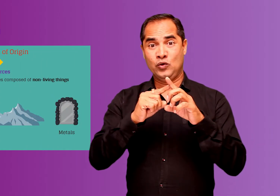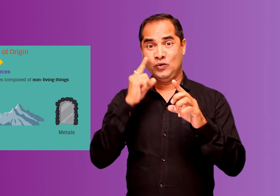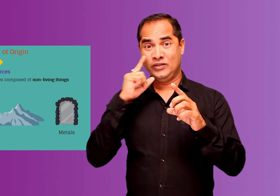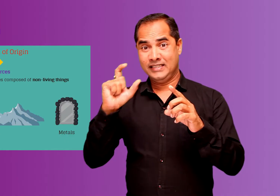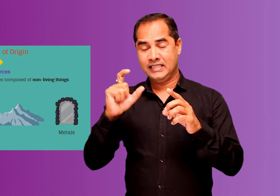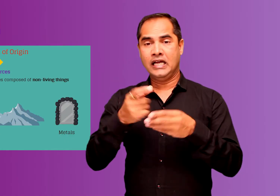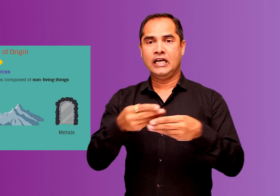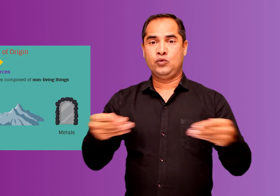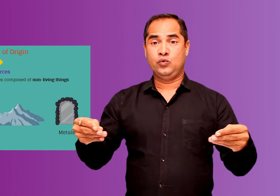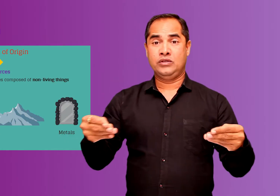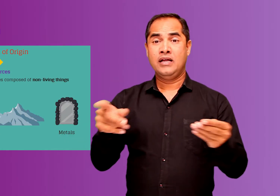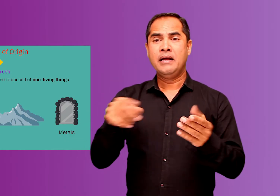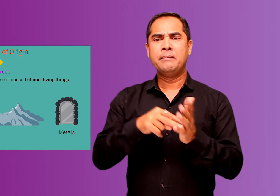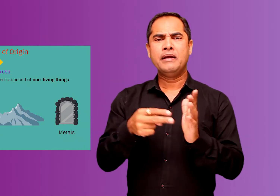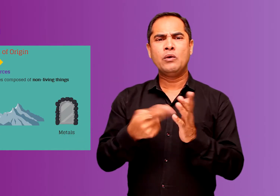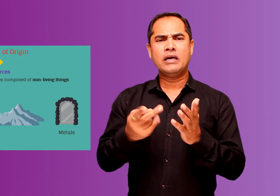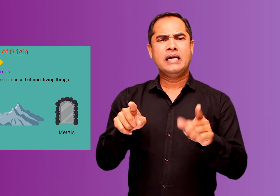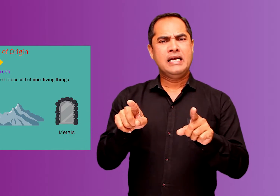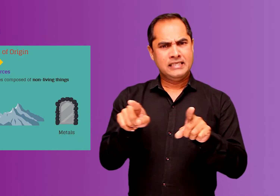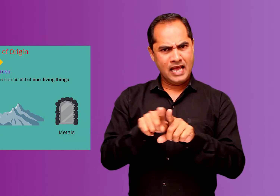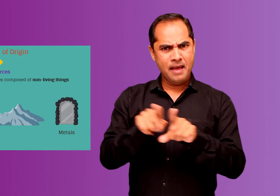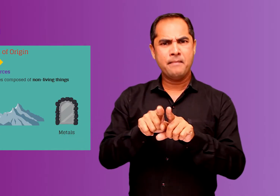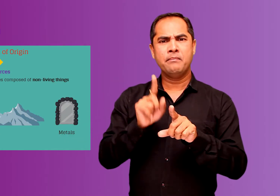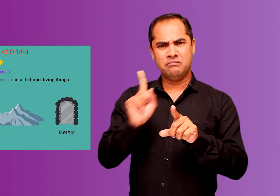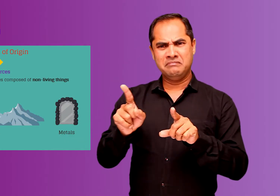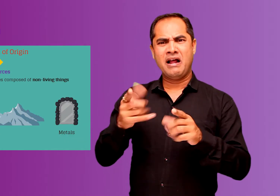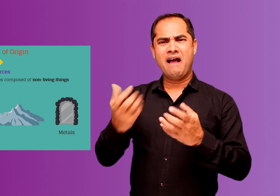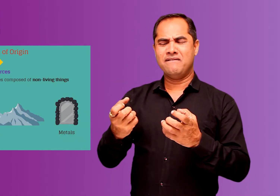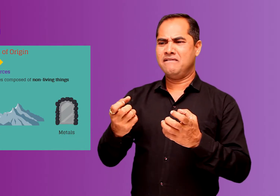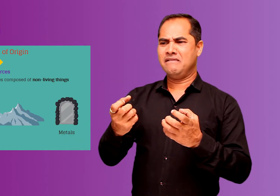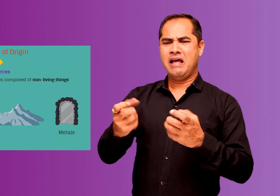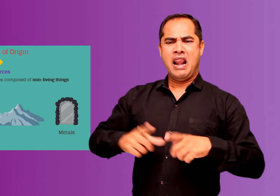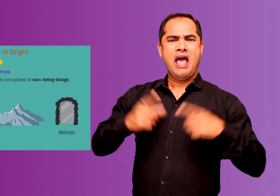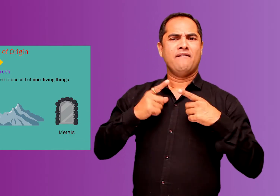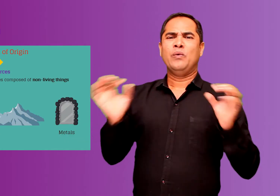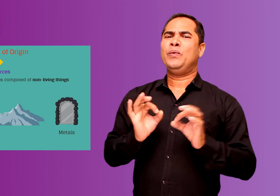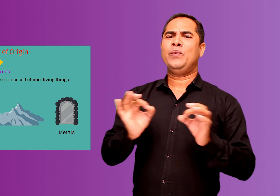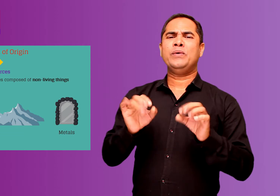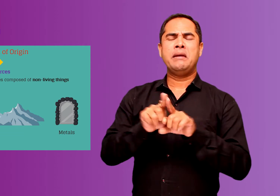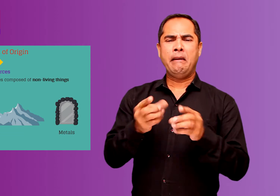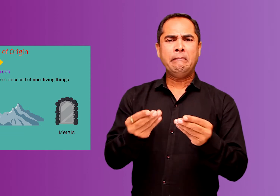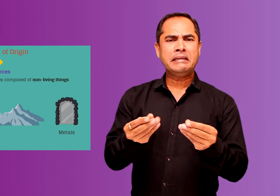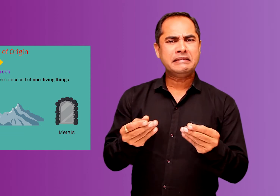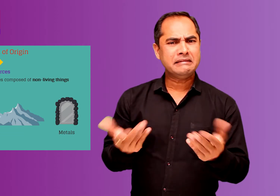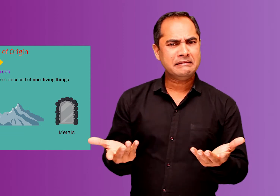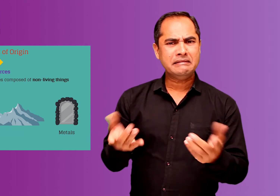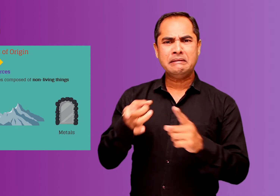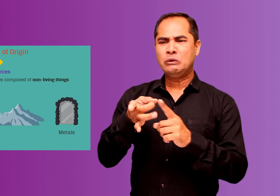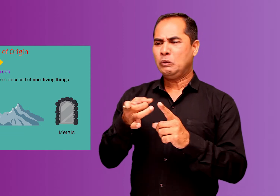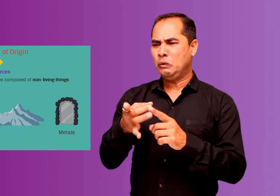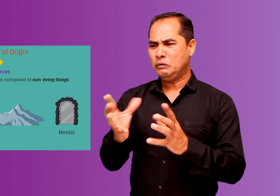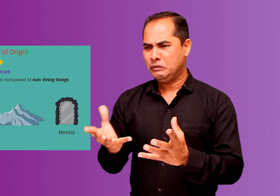Abiotic resources are all those things that are